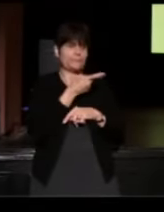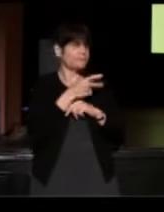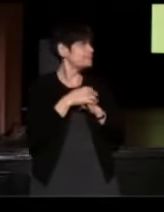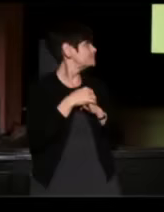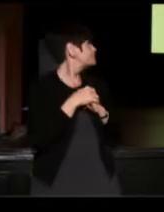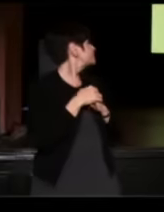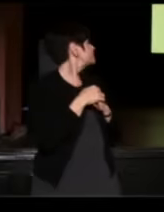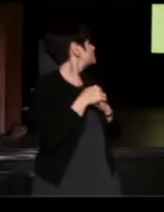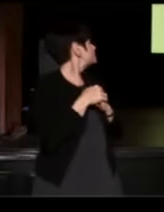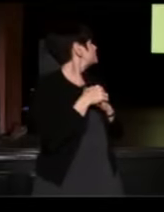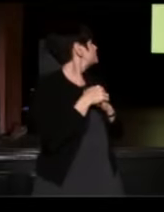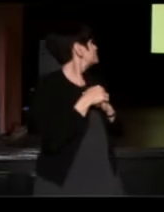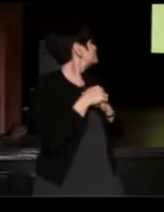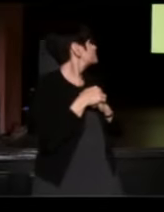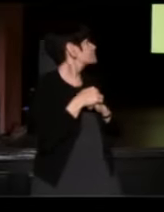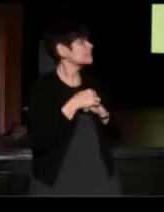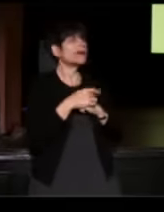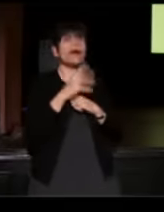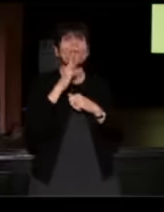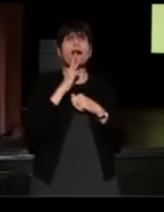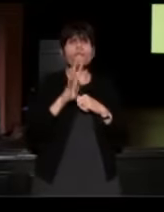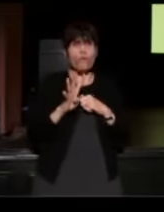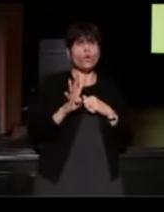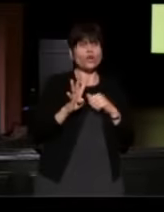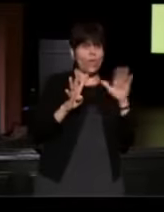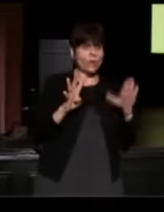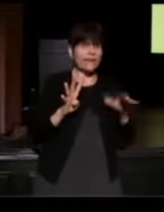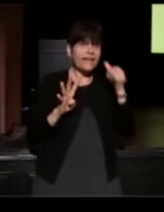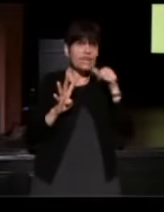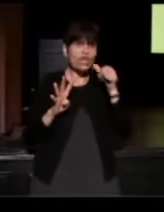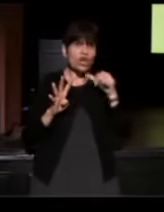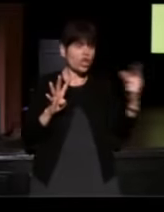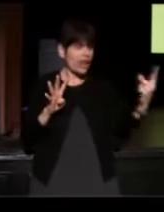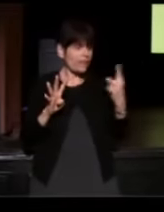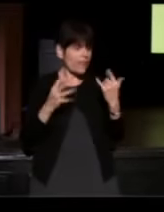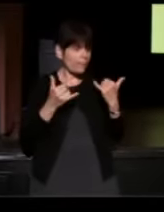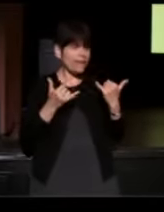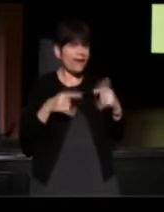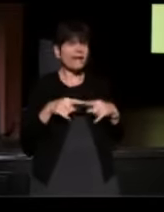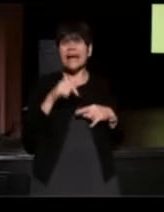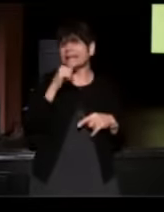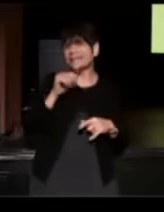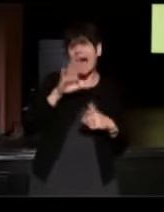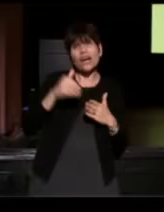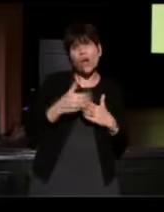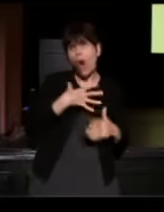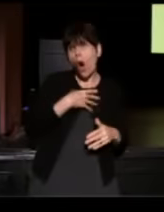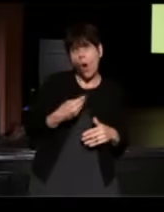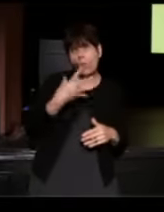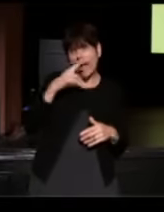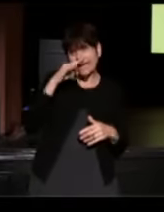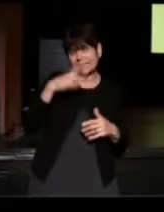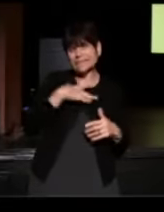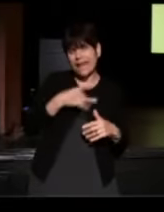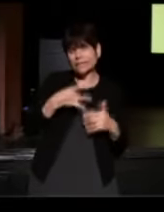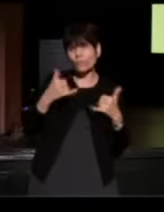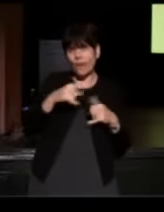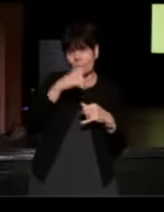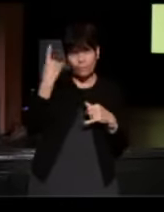and a little girl on the playground came up to me and said, "Not all white kids like to play with black kids." You grabbed her and told her,